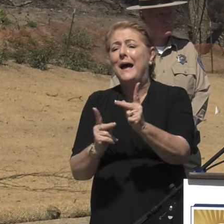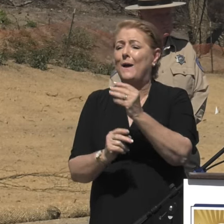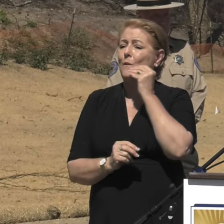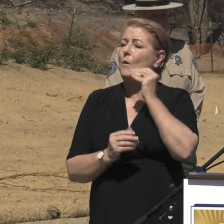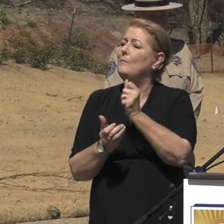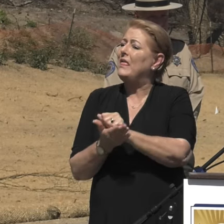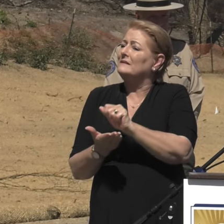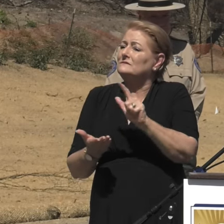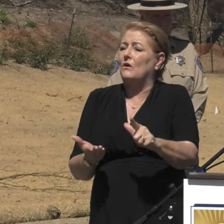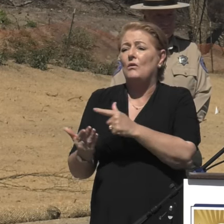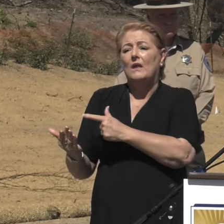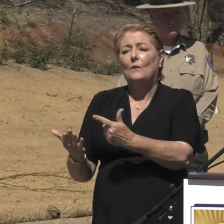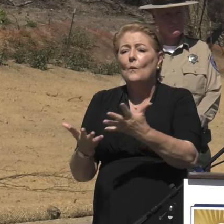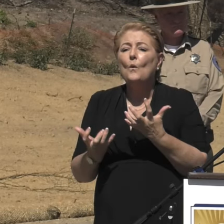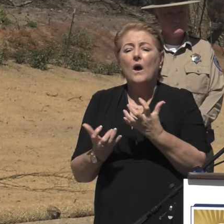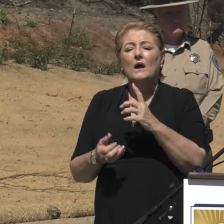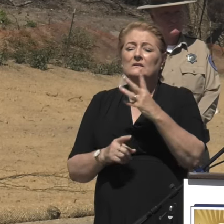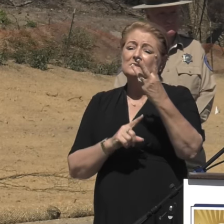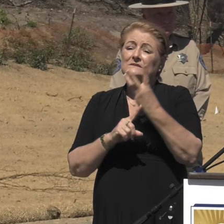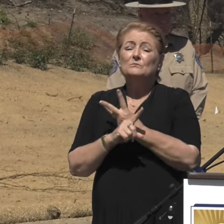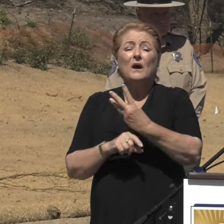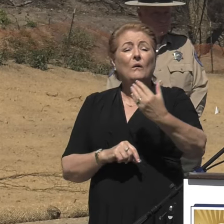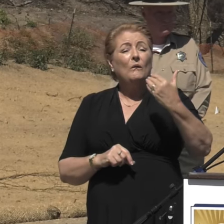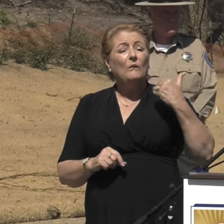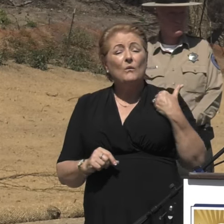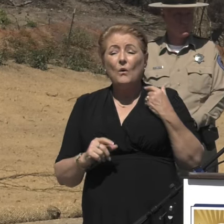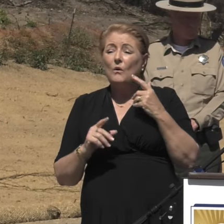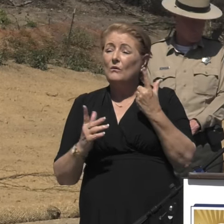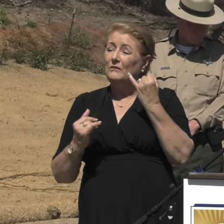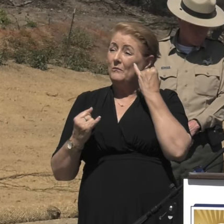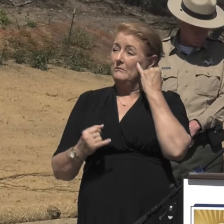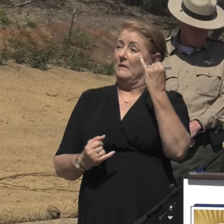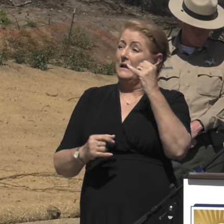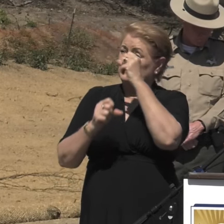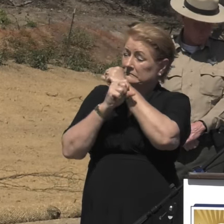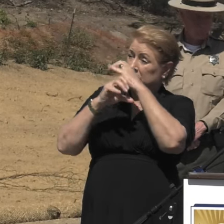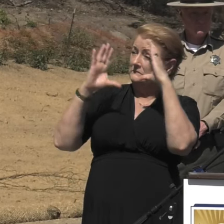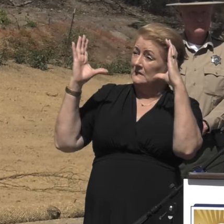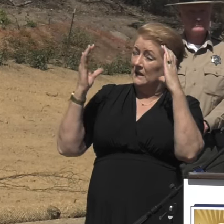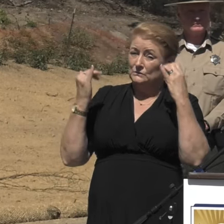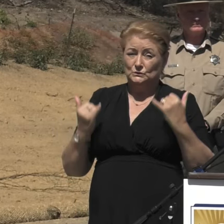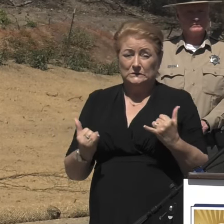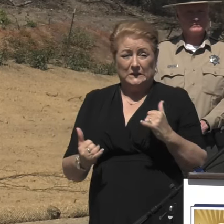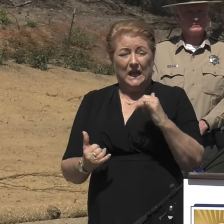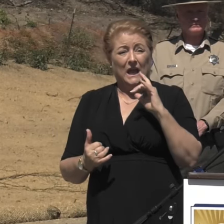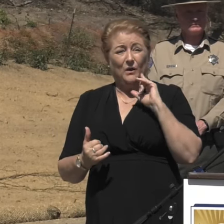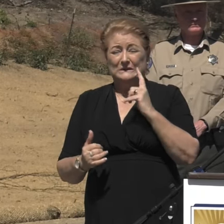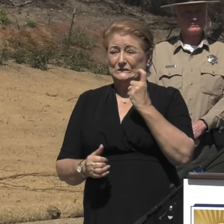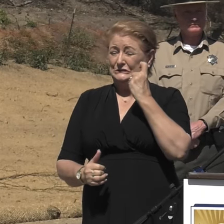Six months ago, it's hard to imagine that this day, California was just coming off the